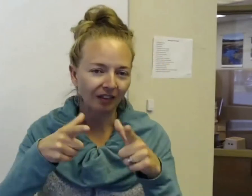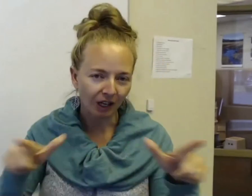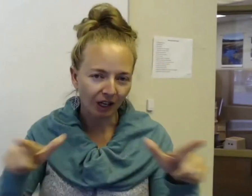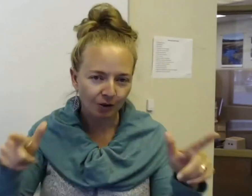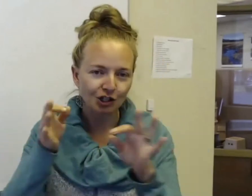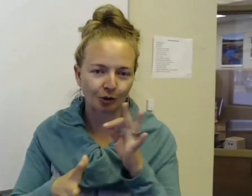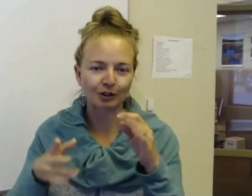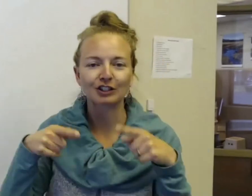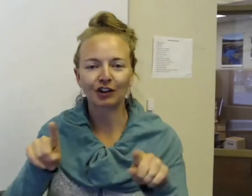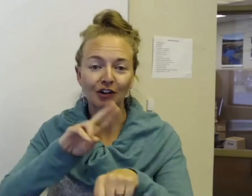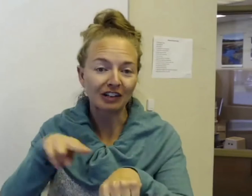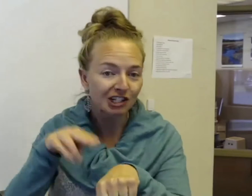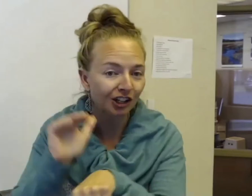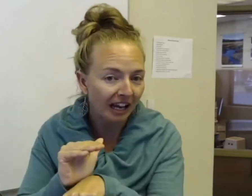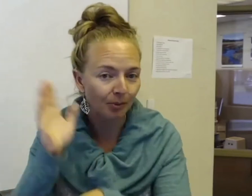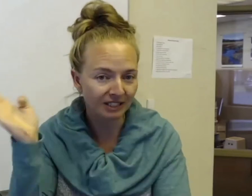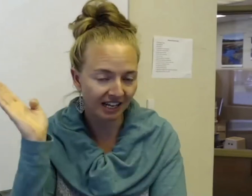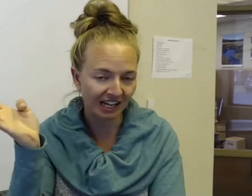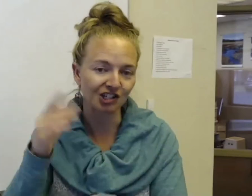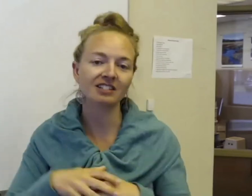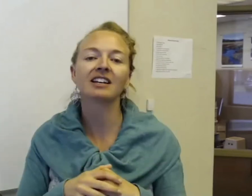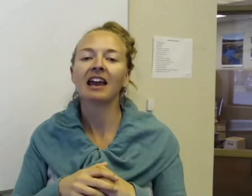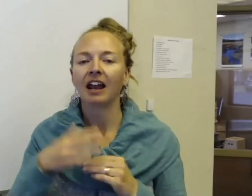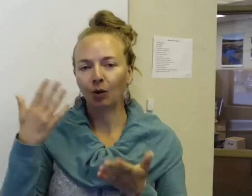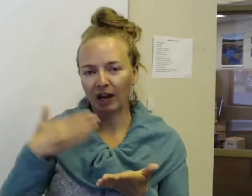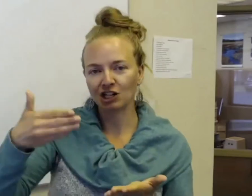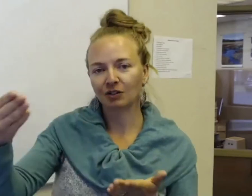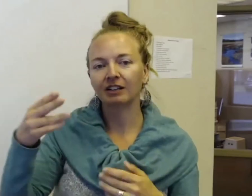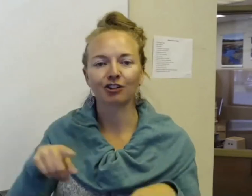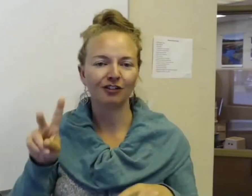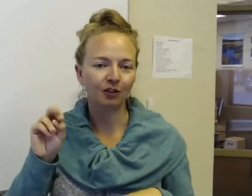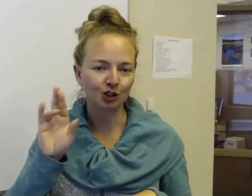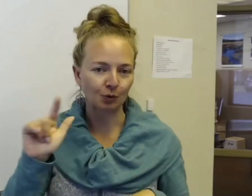language interpreters during our nature night presentations, and occasionally during virtual